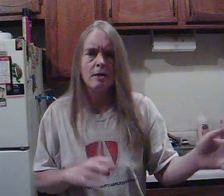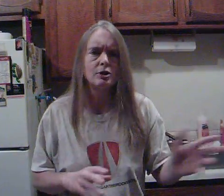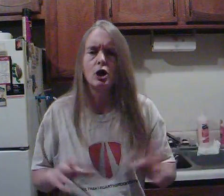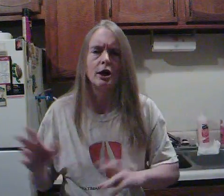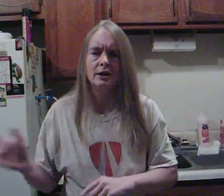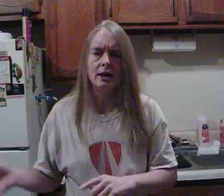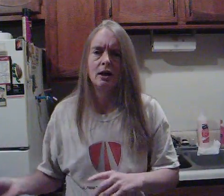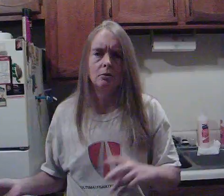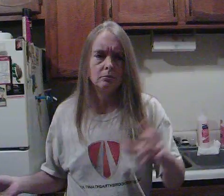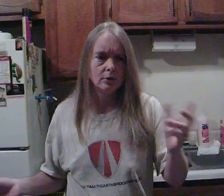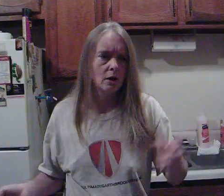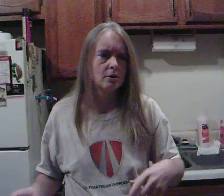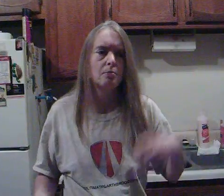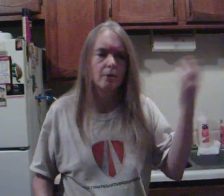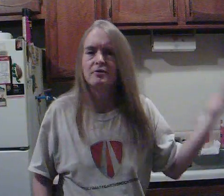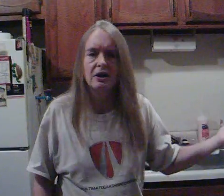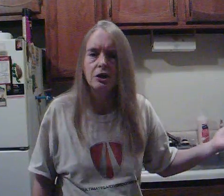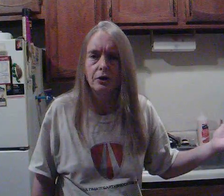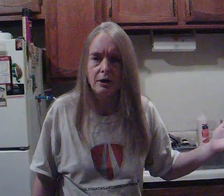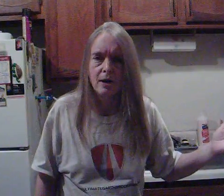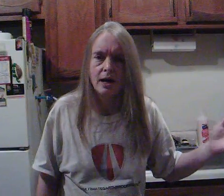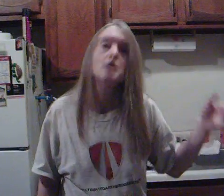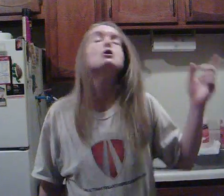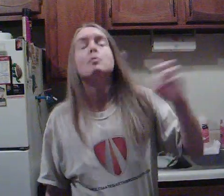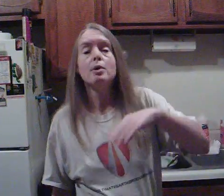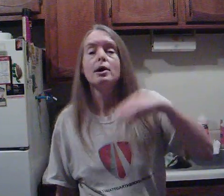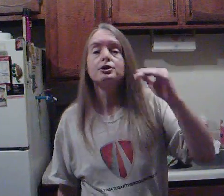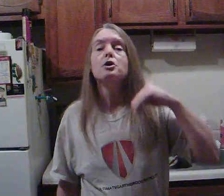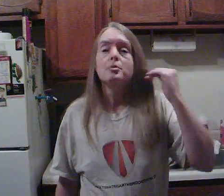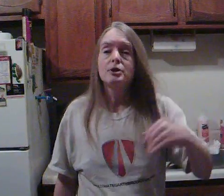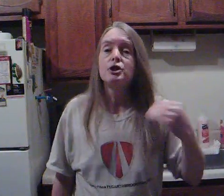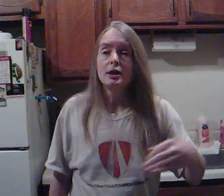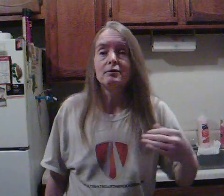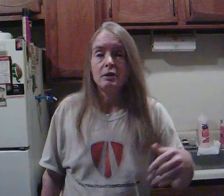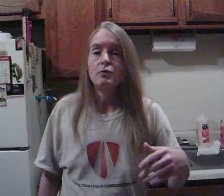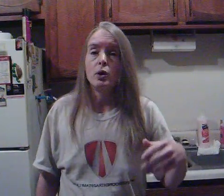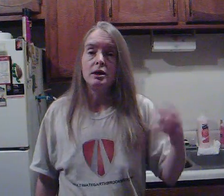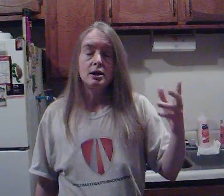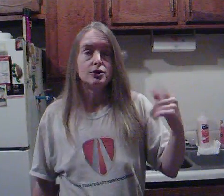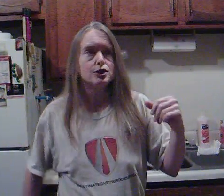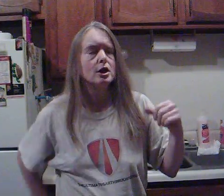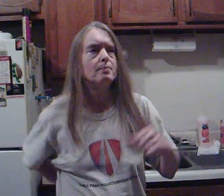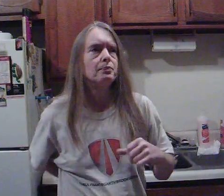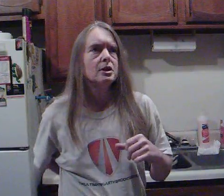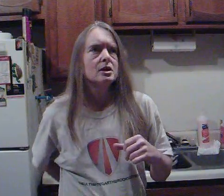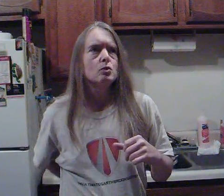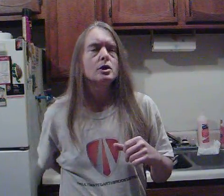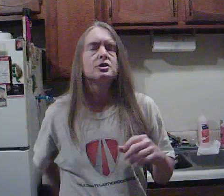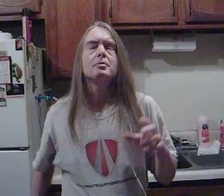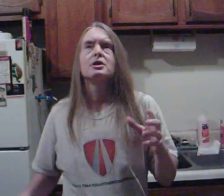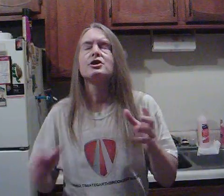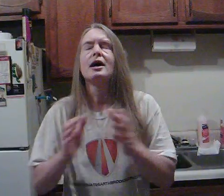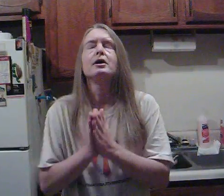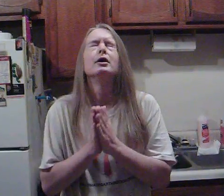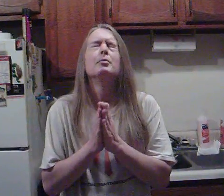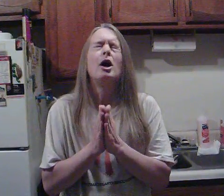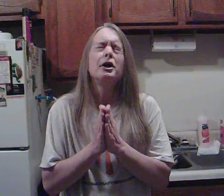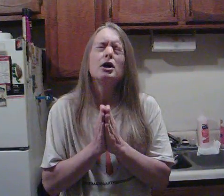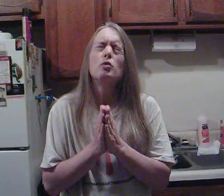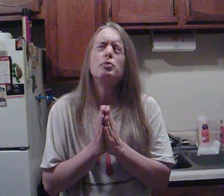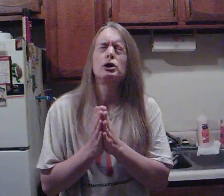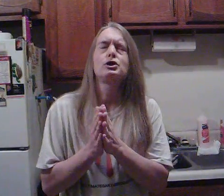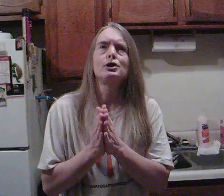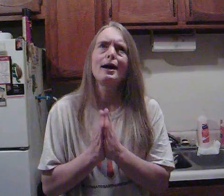Amazon, you can probably find int on Ebay, But the best deal i've found for it is um, what is the name of that site.. audiobooksnow